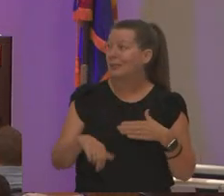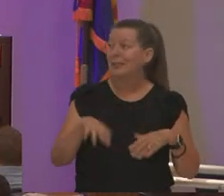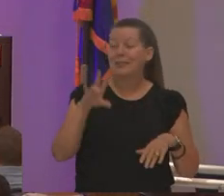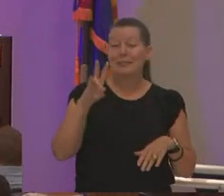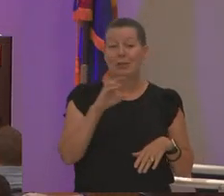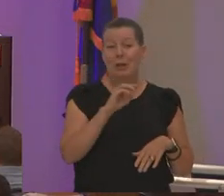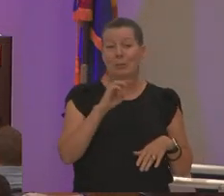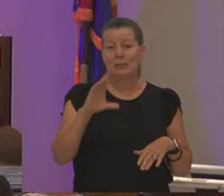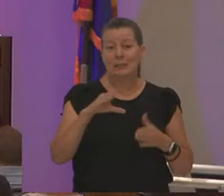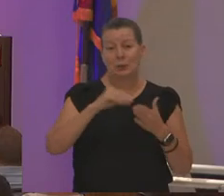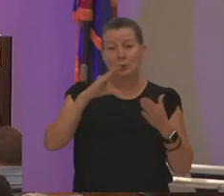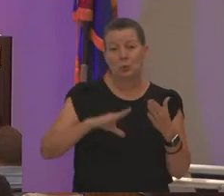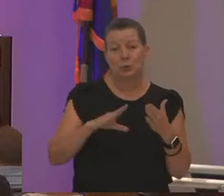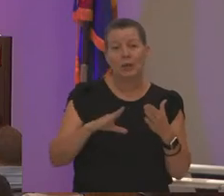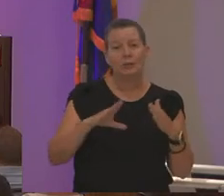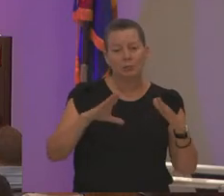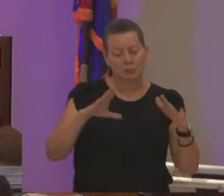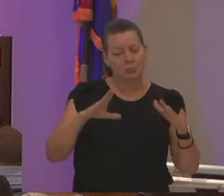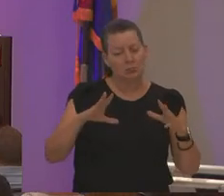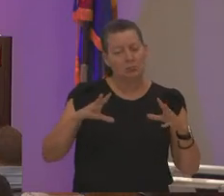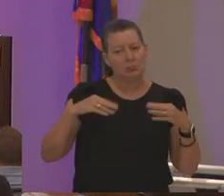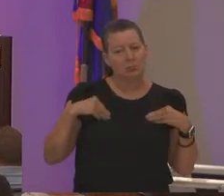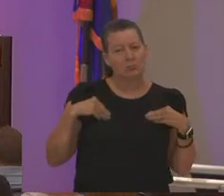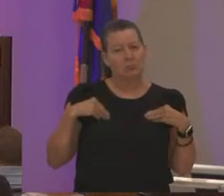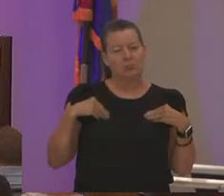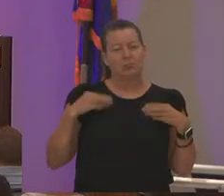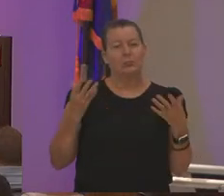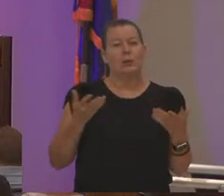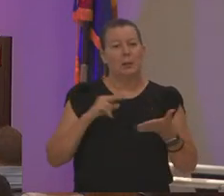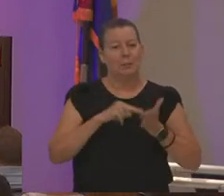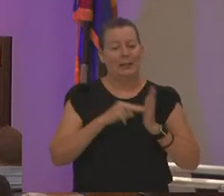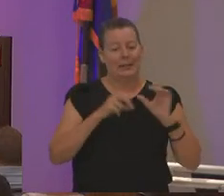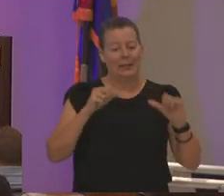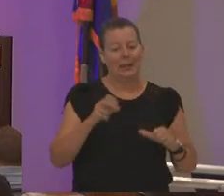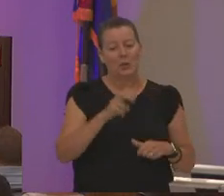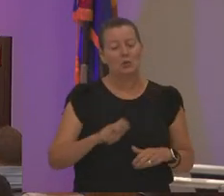to take part in this award and that means that they're able to travel from either short-term